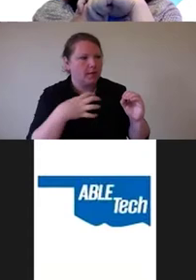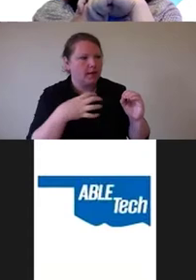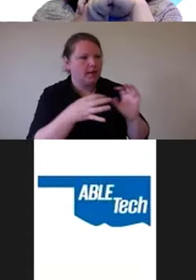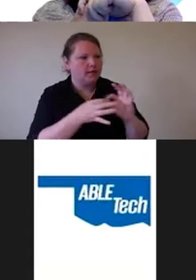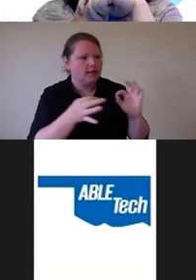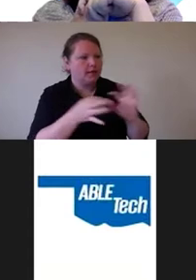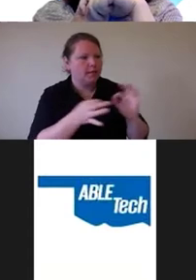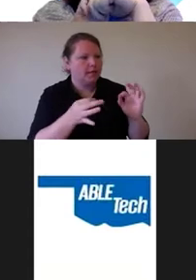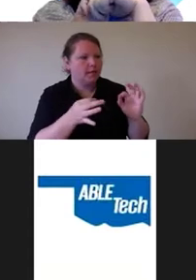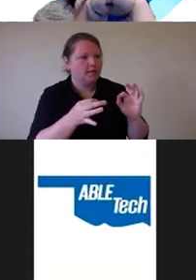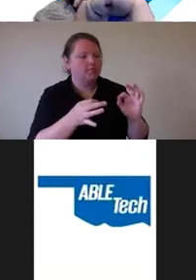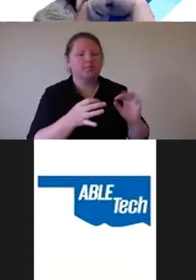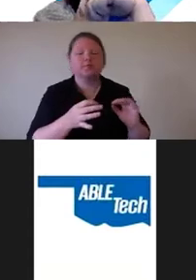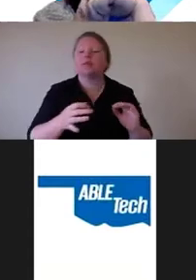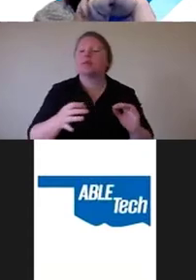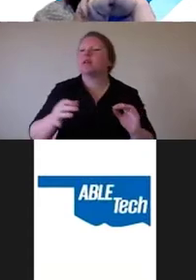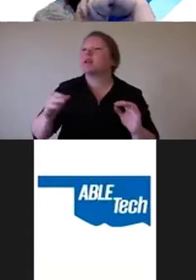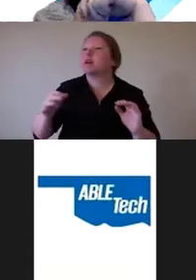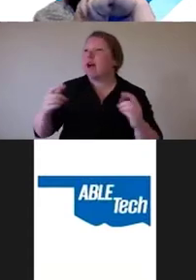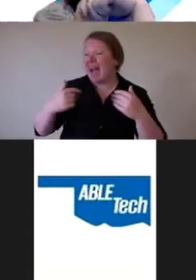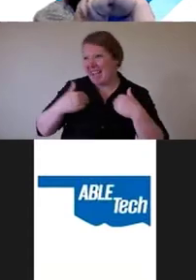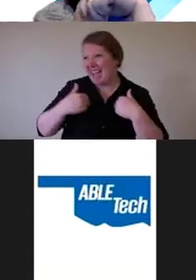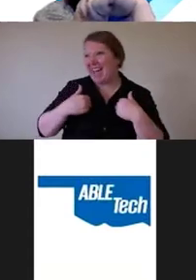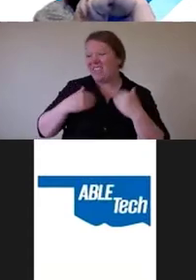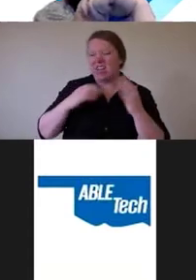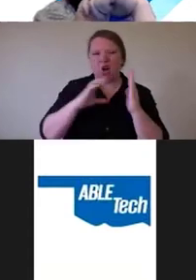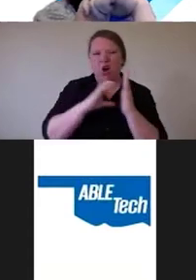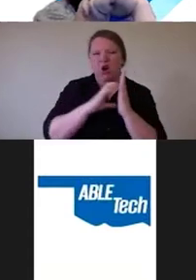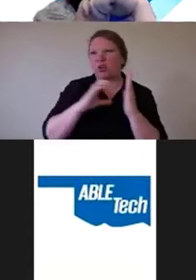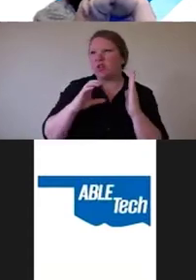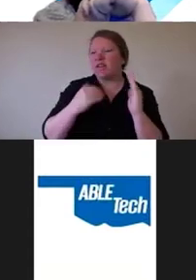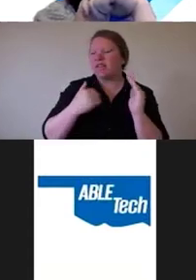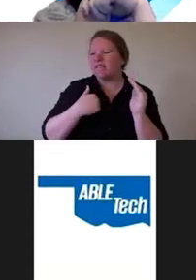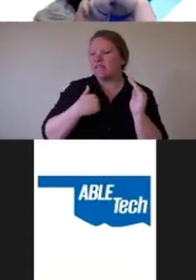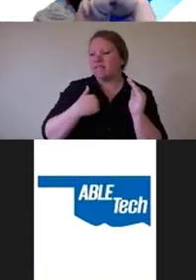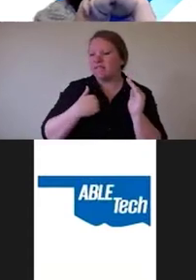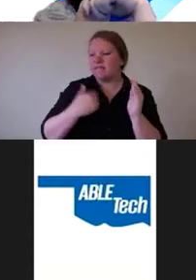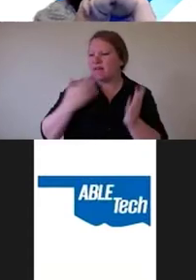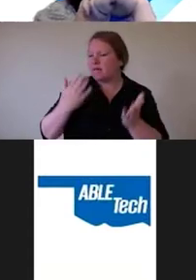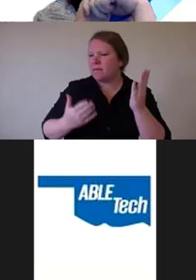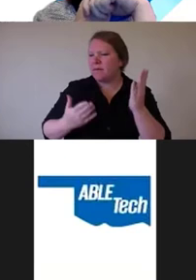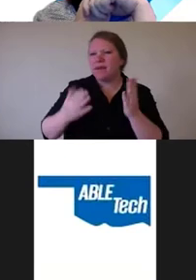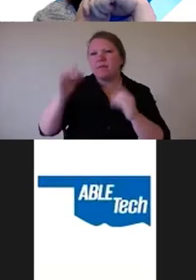So I have an article somewhere. Maybe somebody can Google my last name.